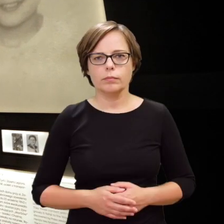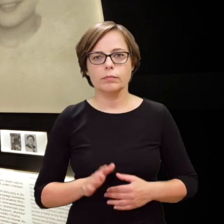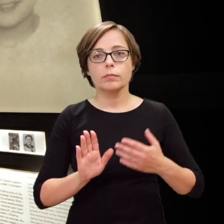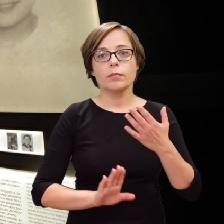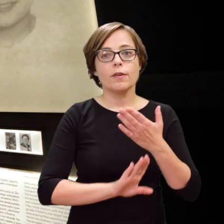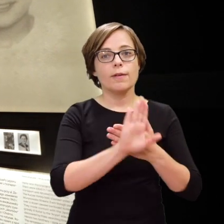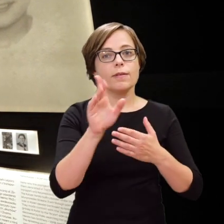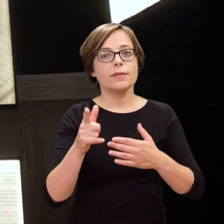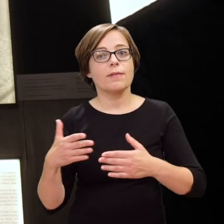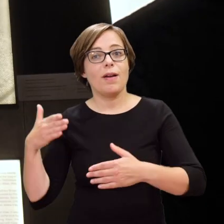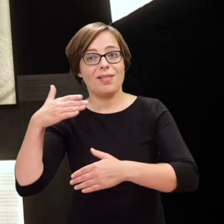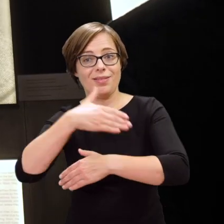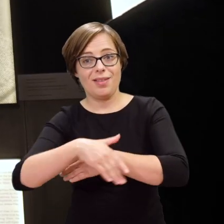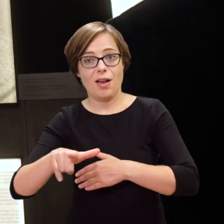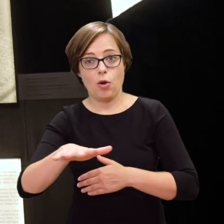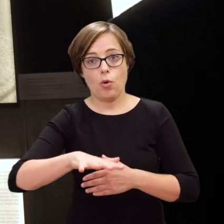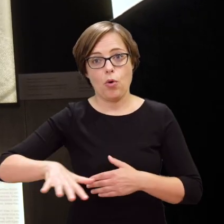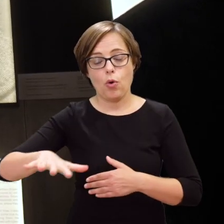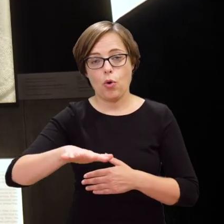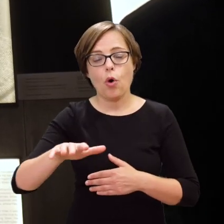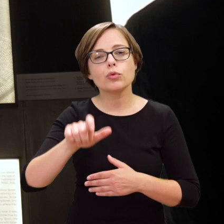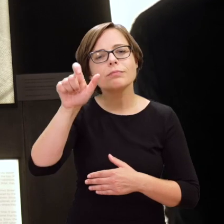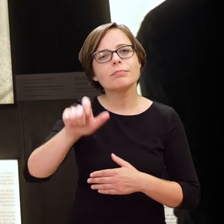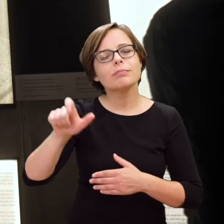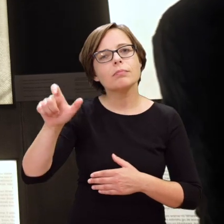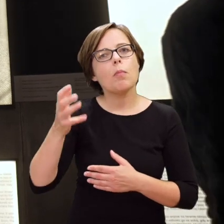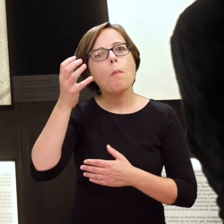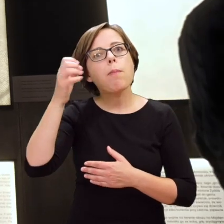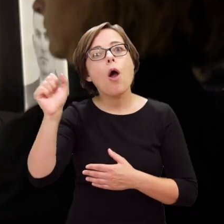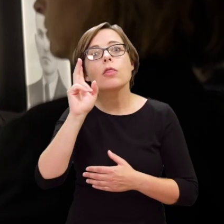In one of the last sections of the exhibition we meet our protagonists.